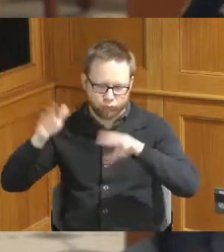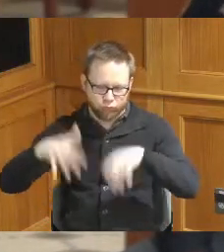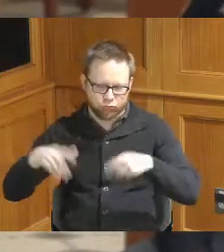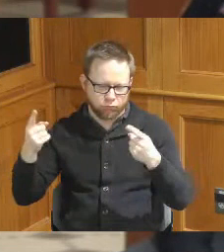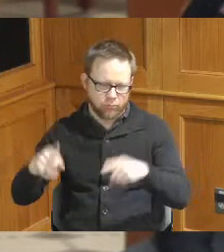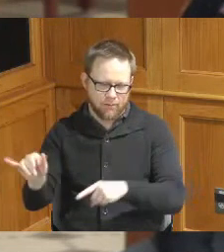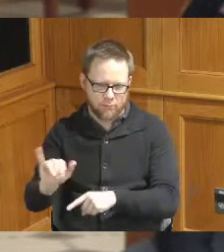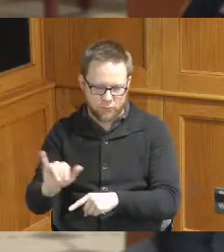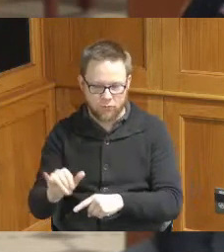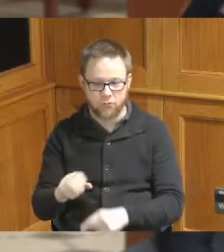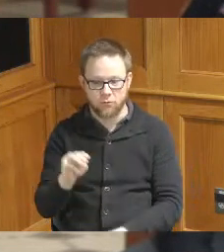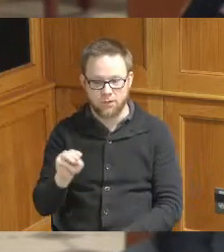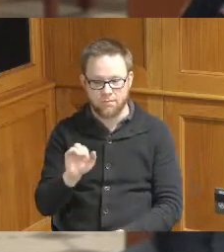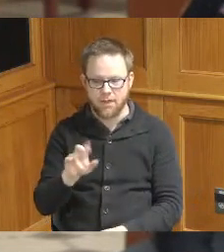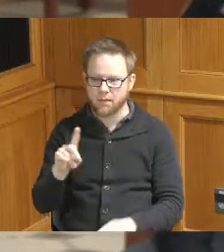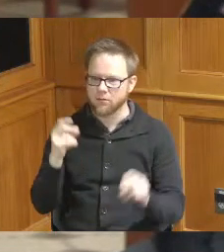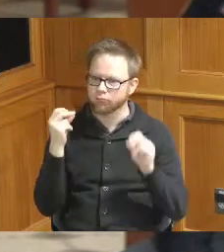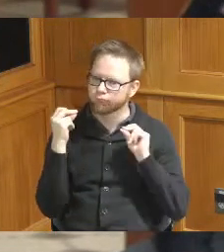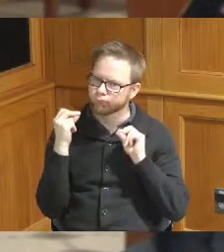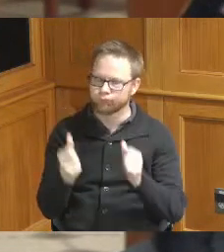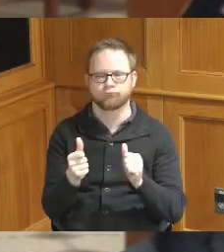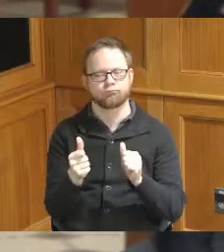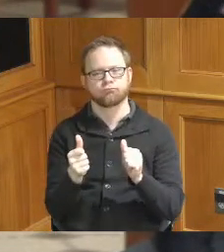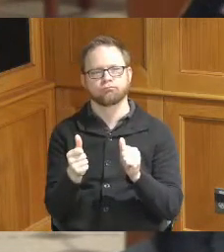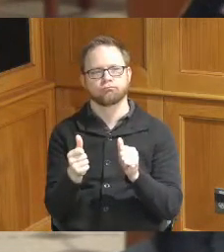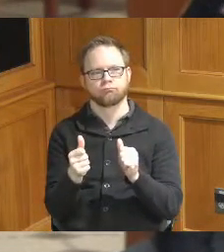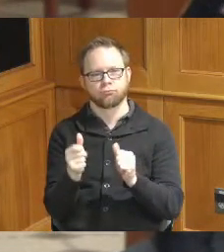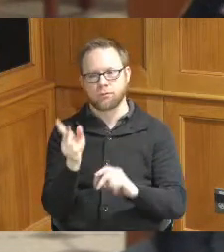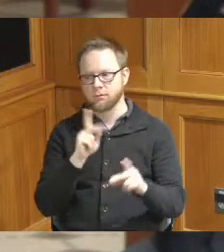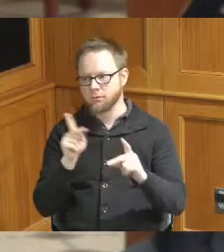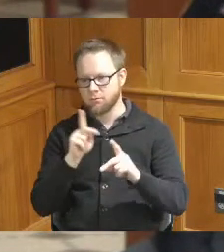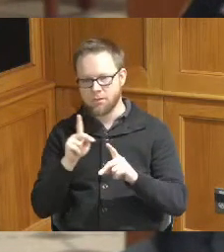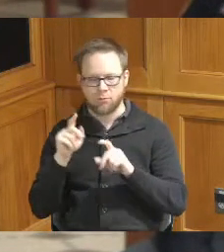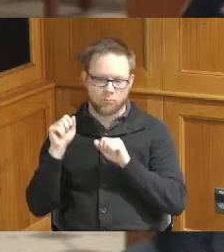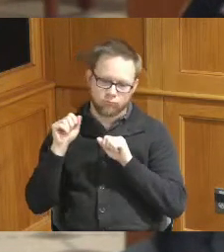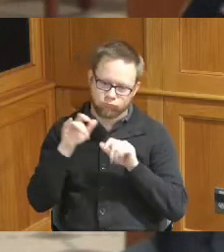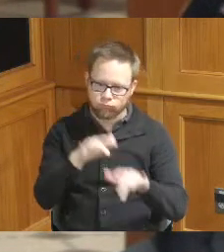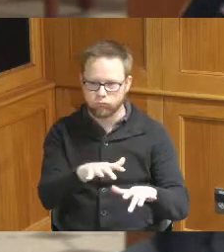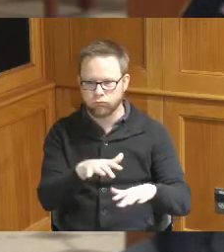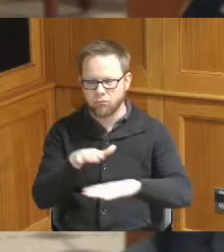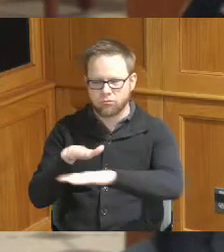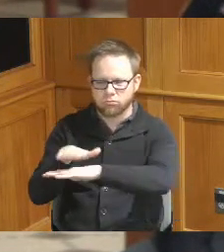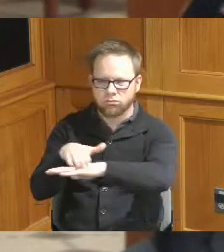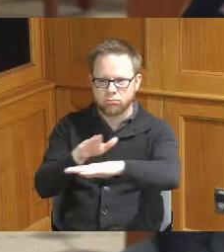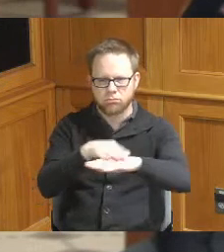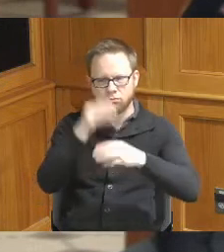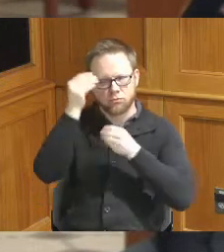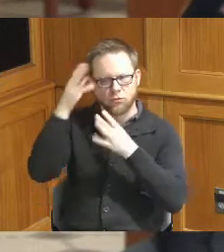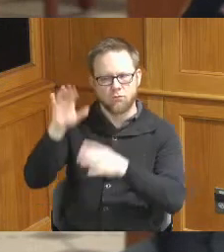MSD immediately with with people on site immediately notified the Ohio EPA that's